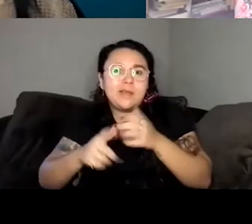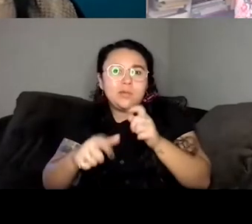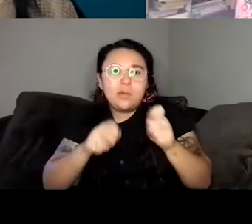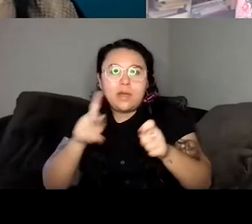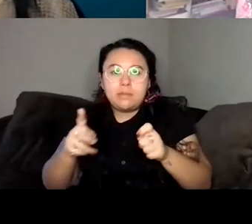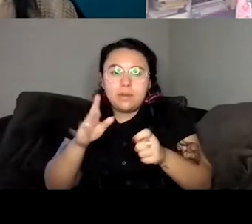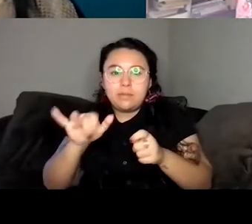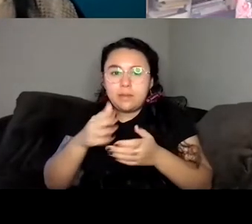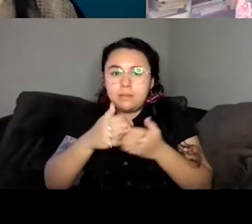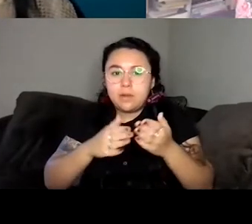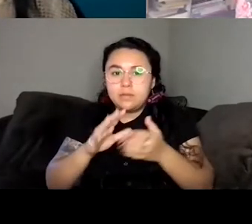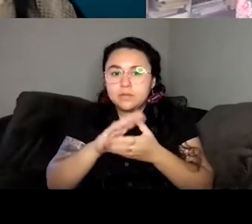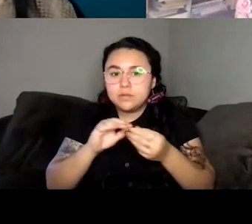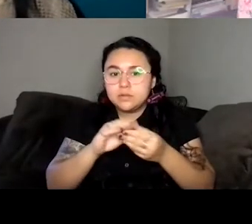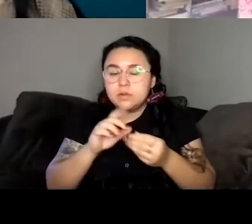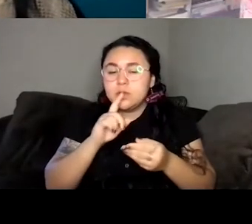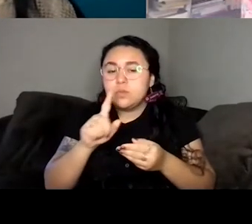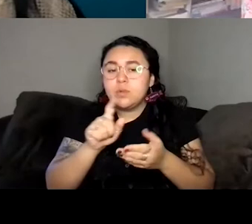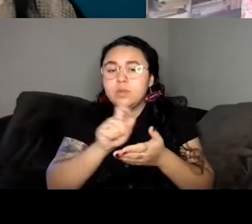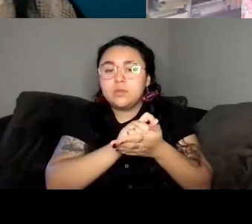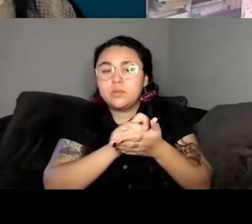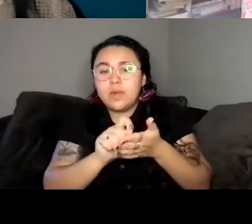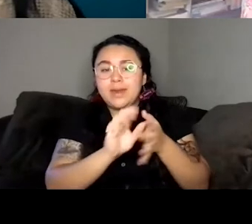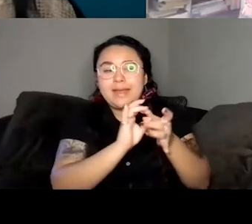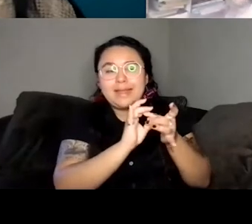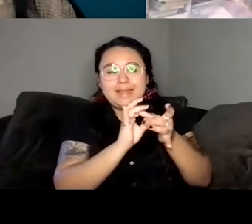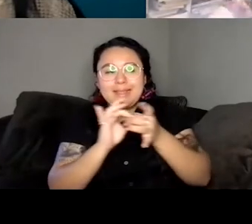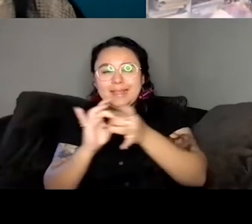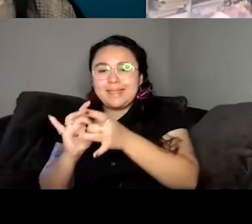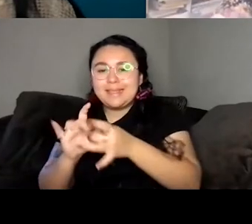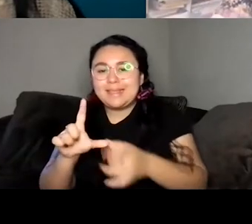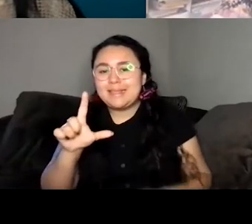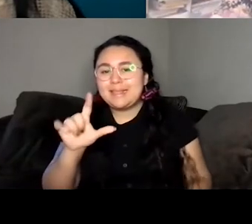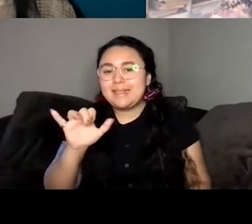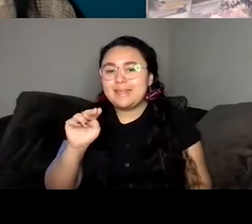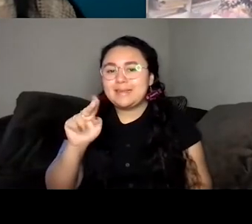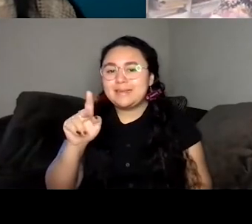was really writing a linked collection because I just didn't know how to write a novel yet.